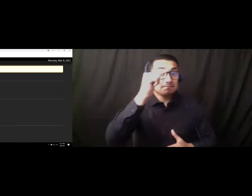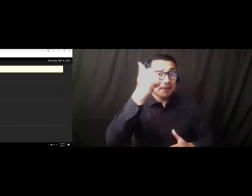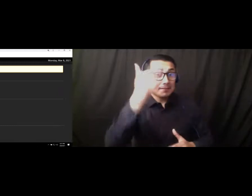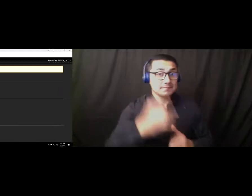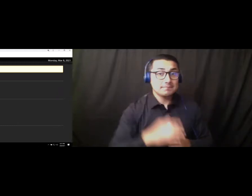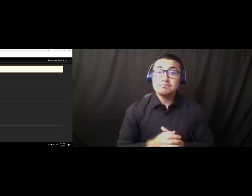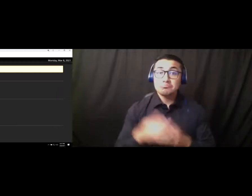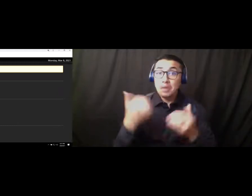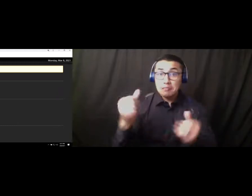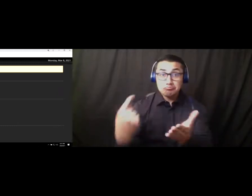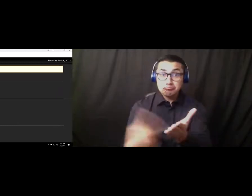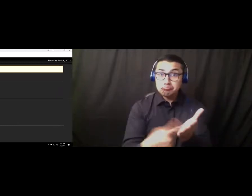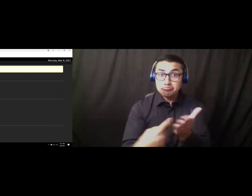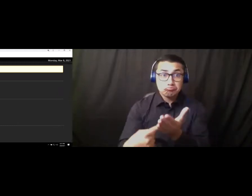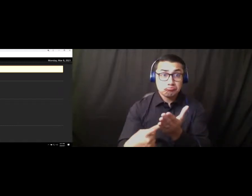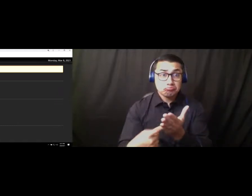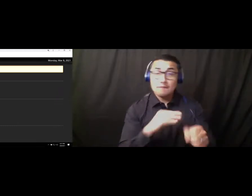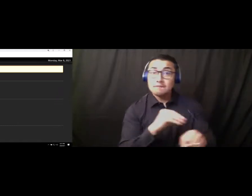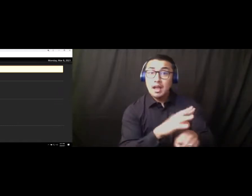Advice? Approve. All those in favor